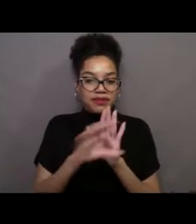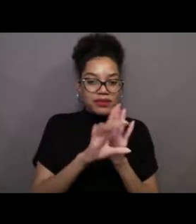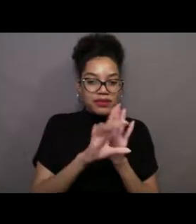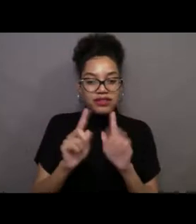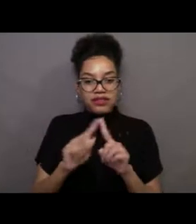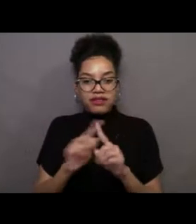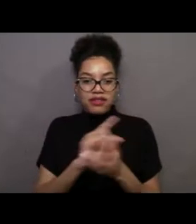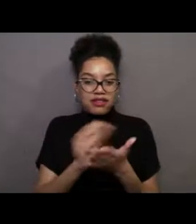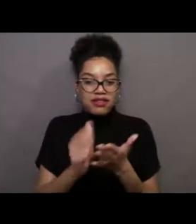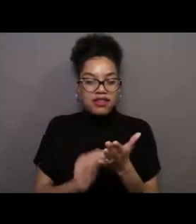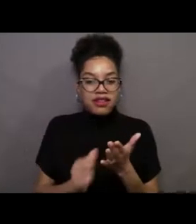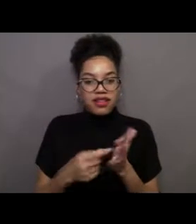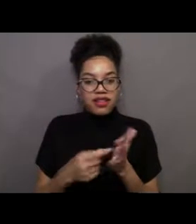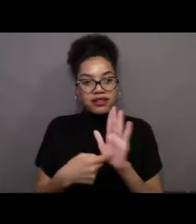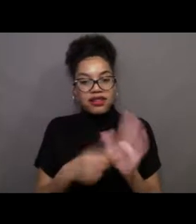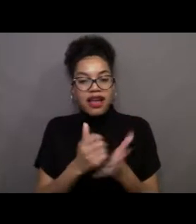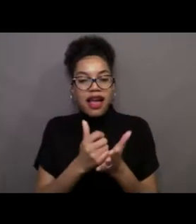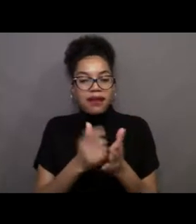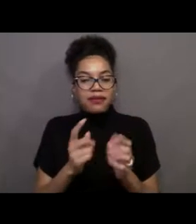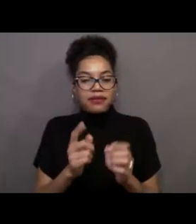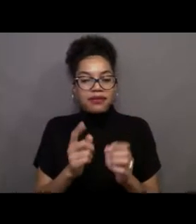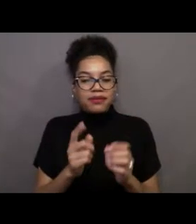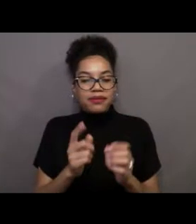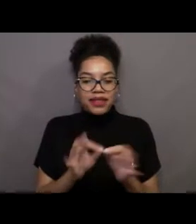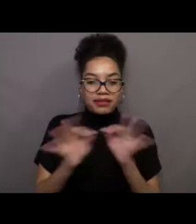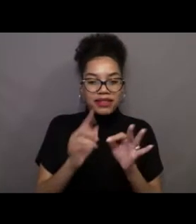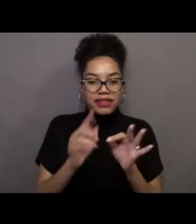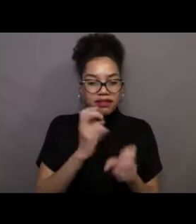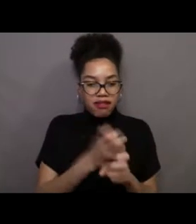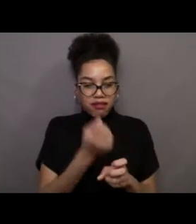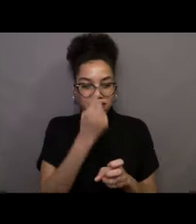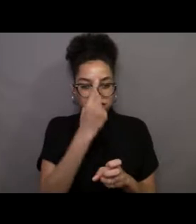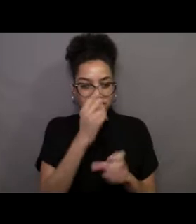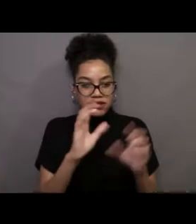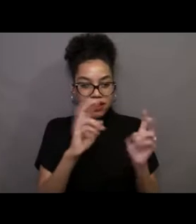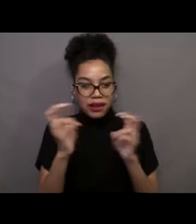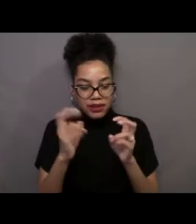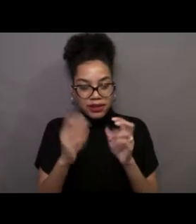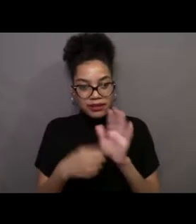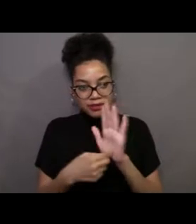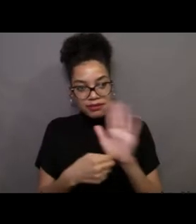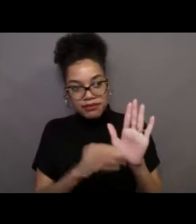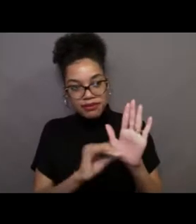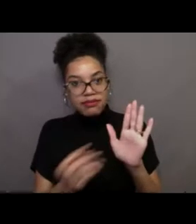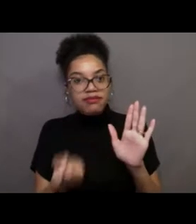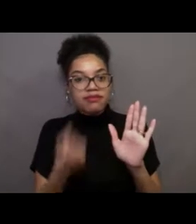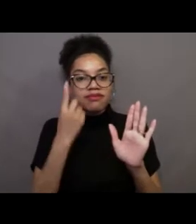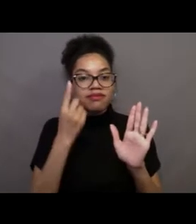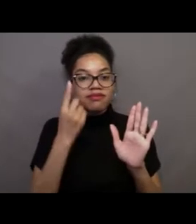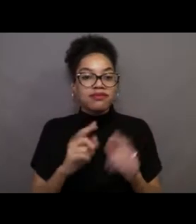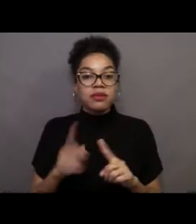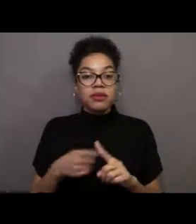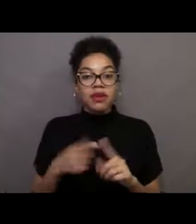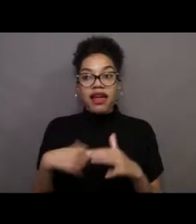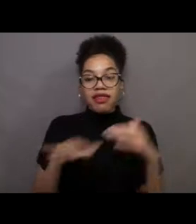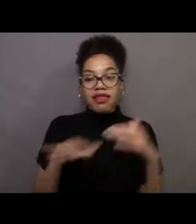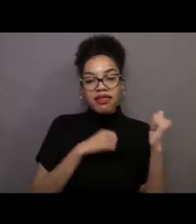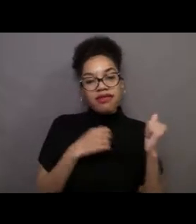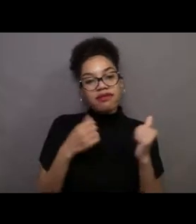and just sort of create those resources and have them be around even when I'm not around anymore. So I really like to sort of use my other talents